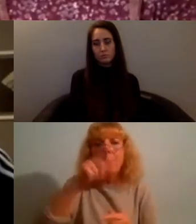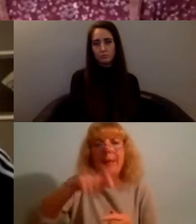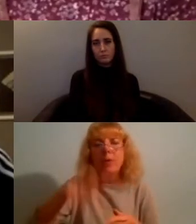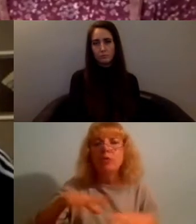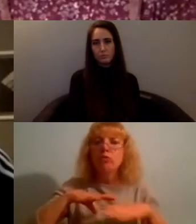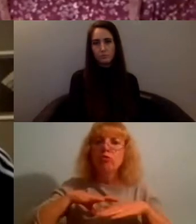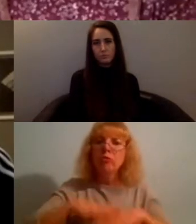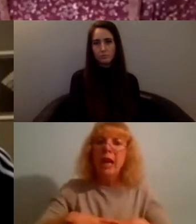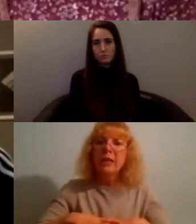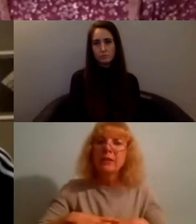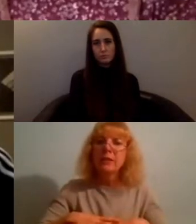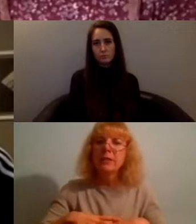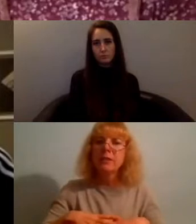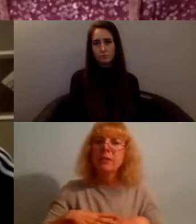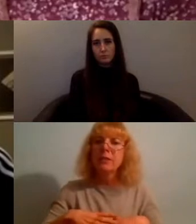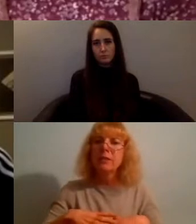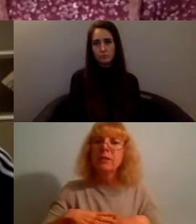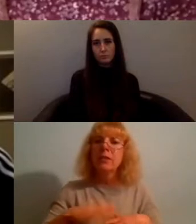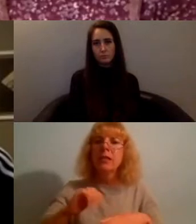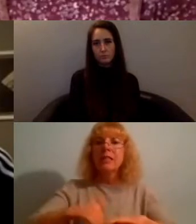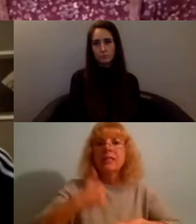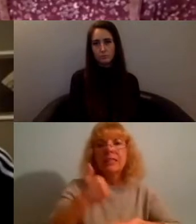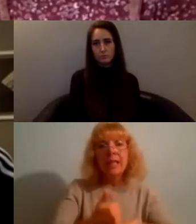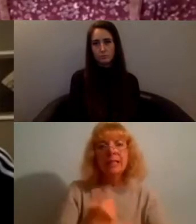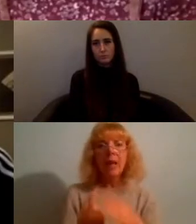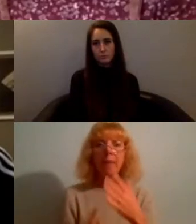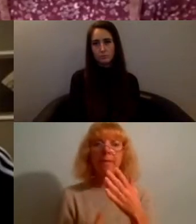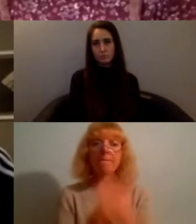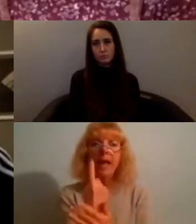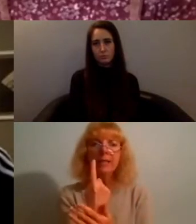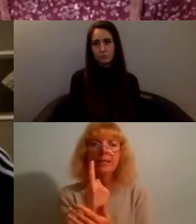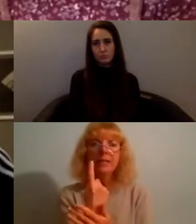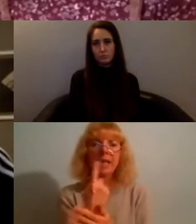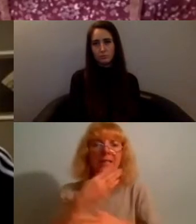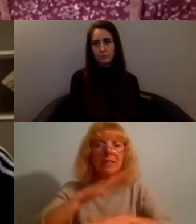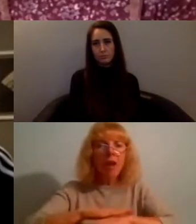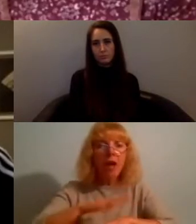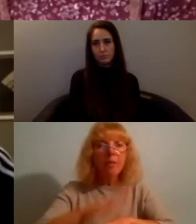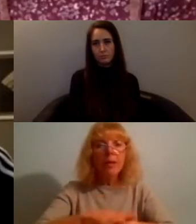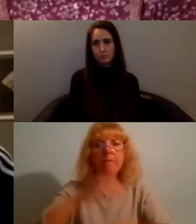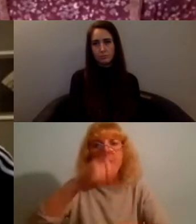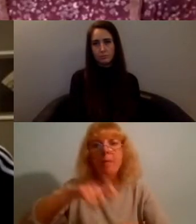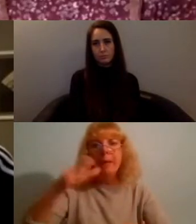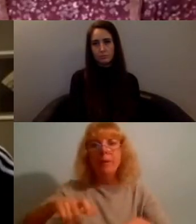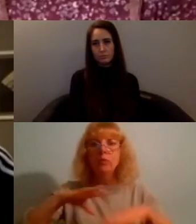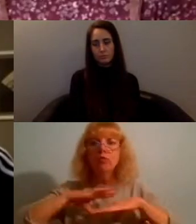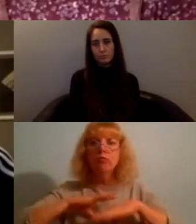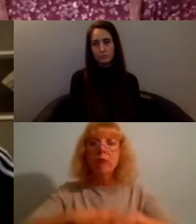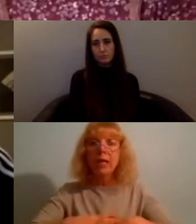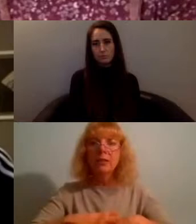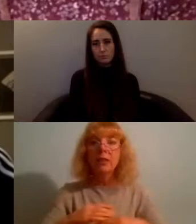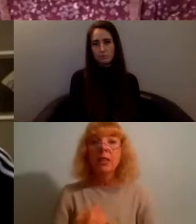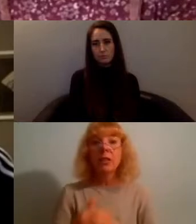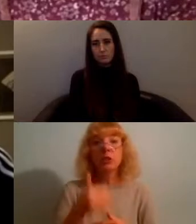setting up events and a time for those people to rest something like that's good that I think